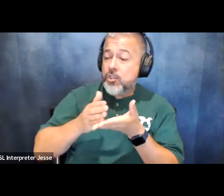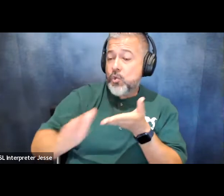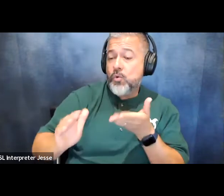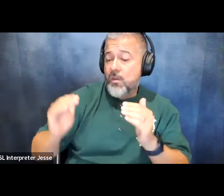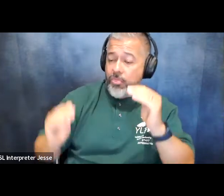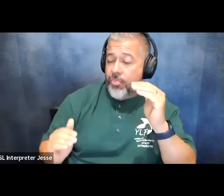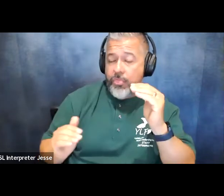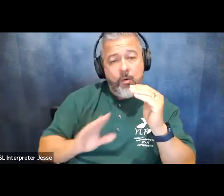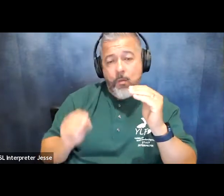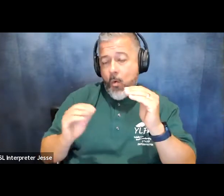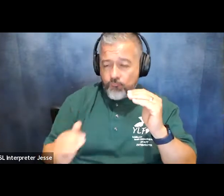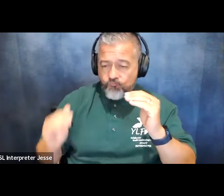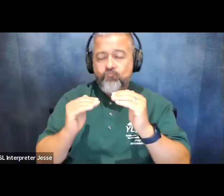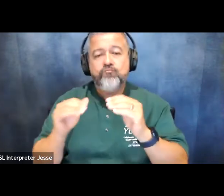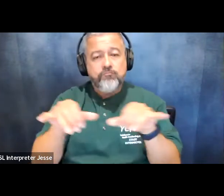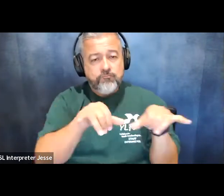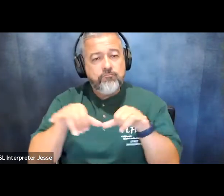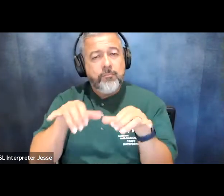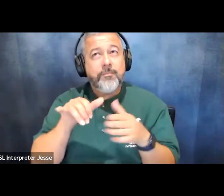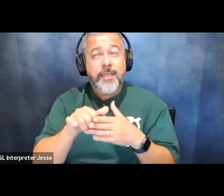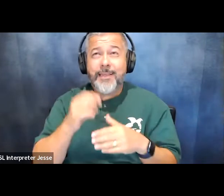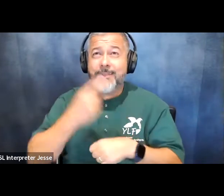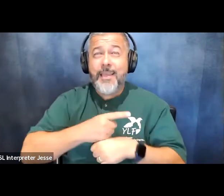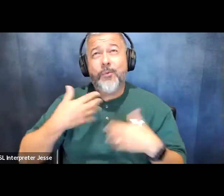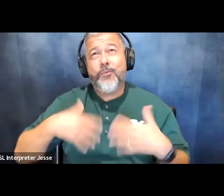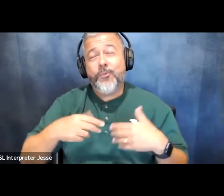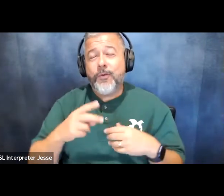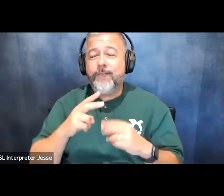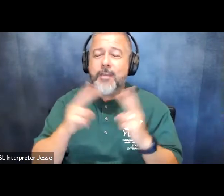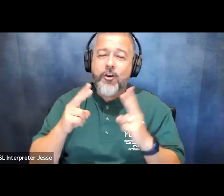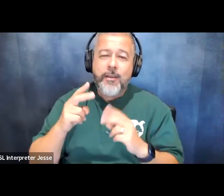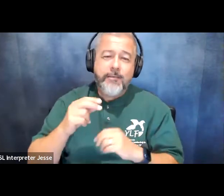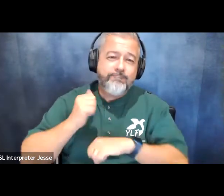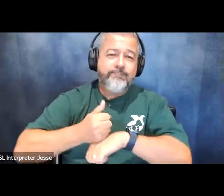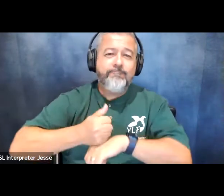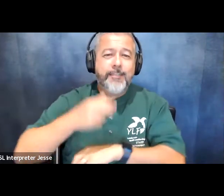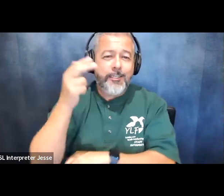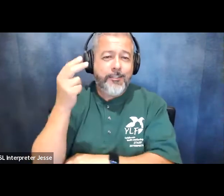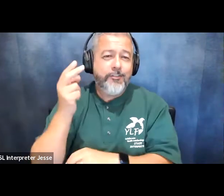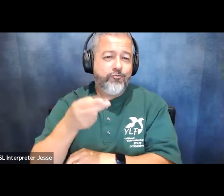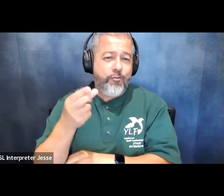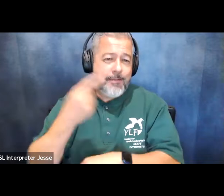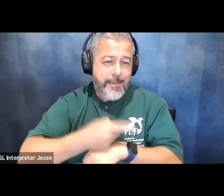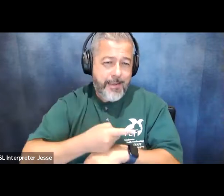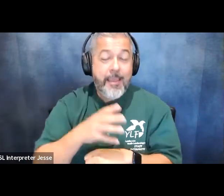it truly was a historic day and for this reason it is also known as second independence day